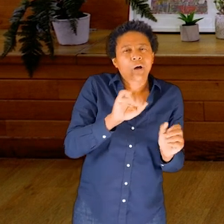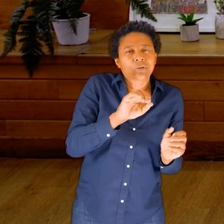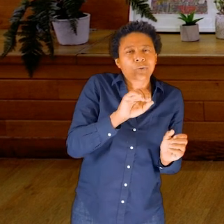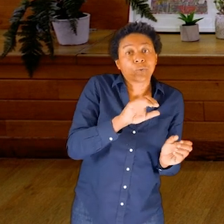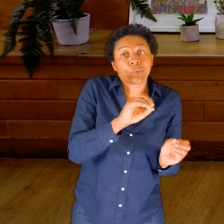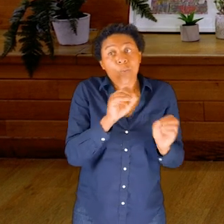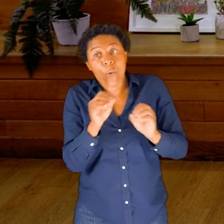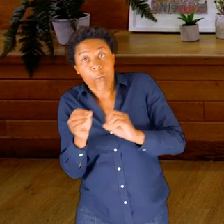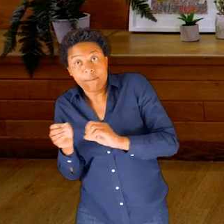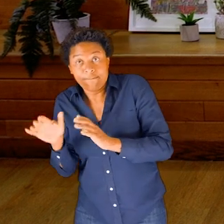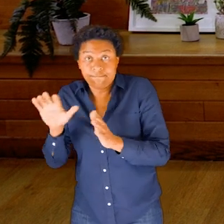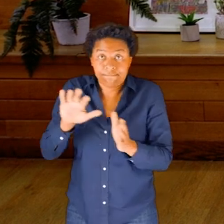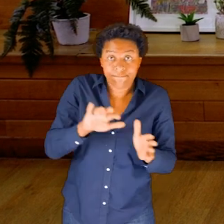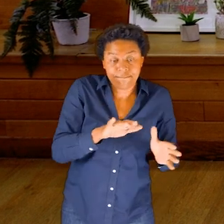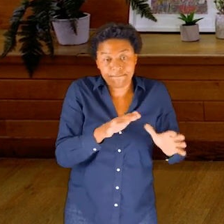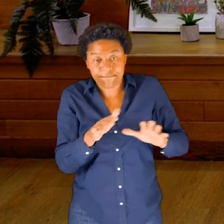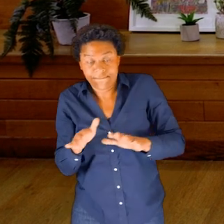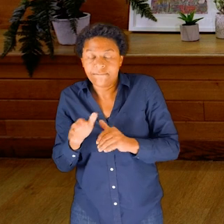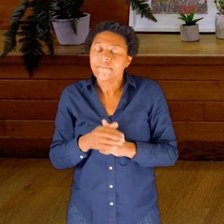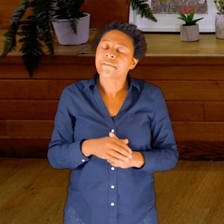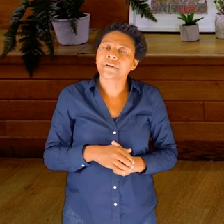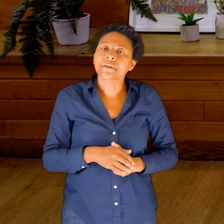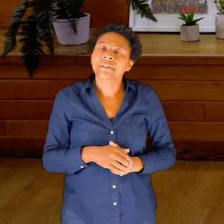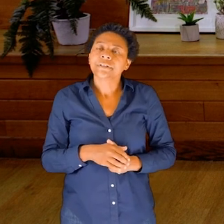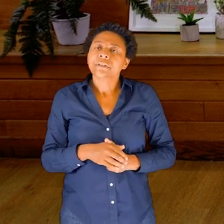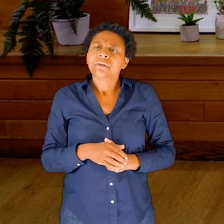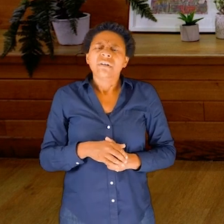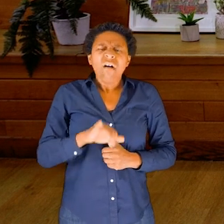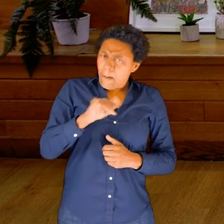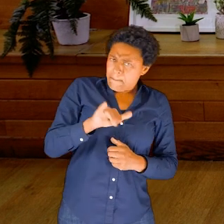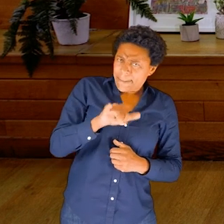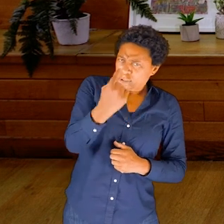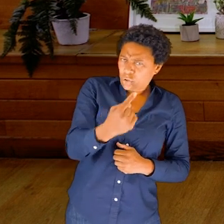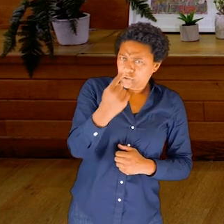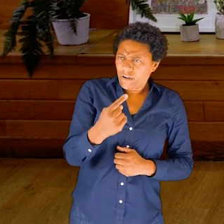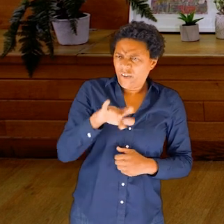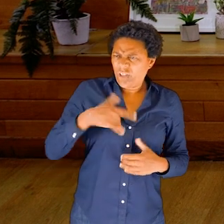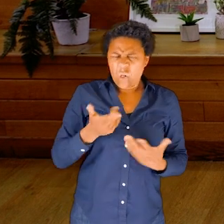As we continue into moving—and you might feel that you don’t need to send your